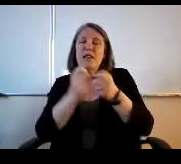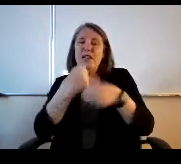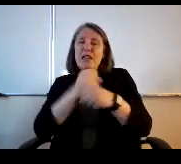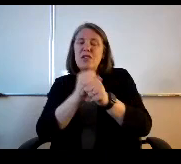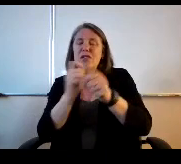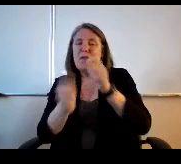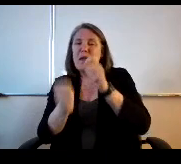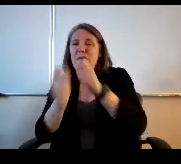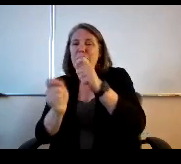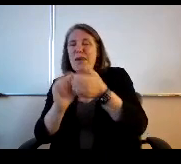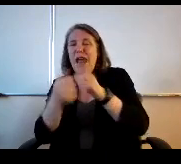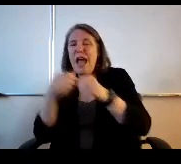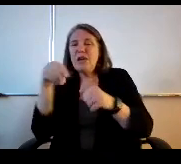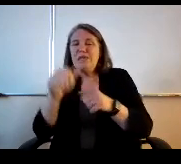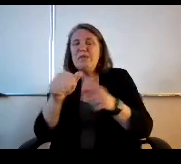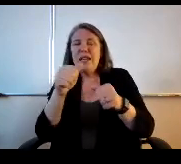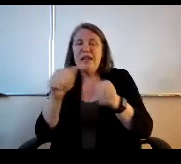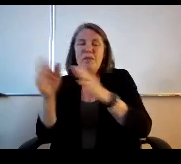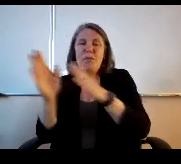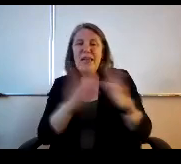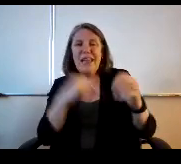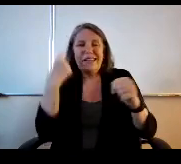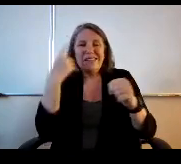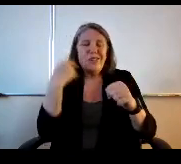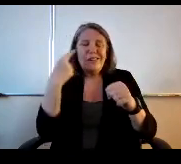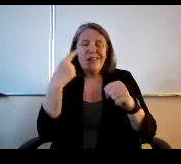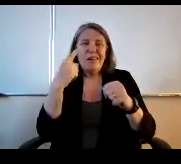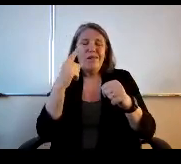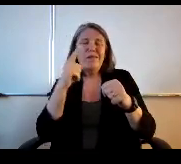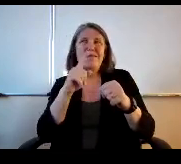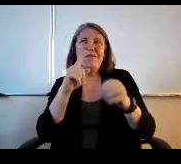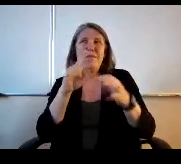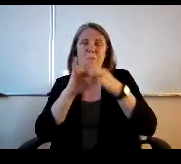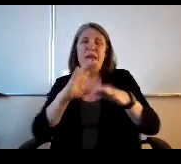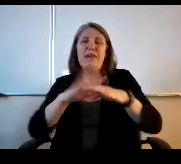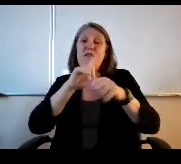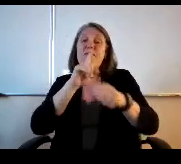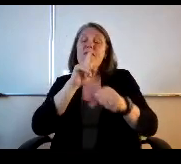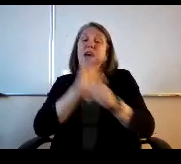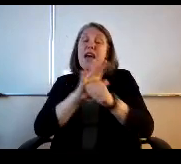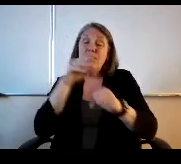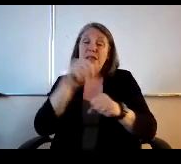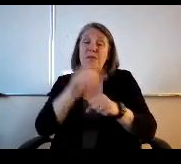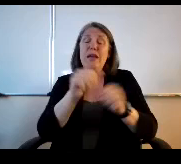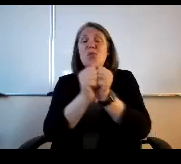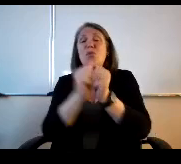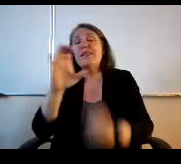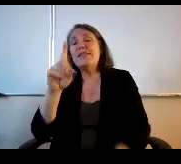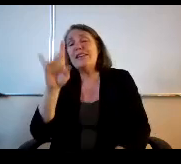to how our spending plans are looking based on actuals, we can do that with CDE's assistance and